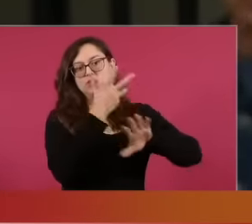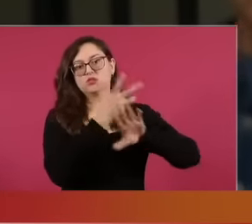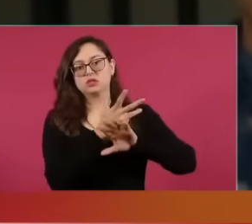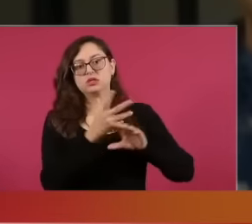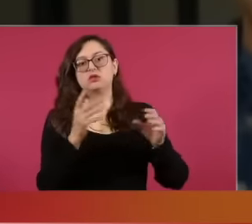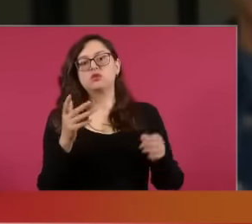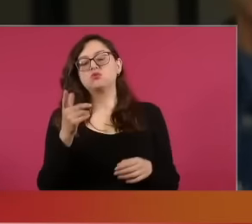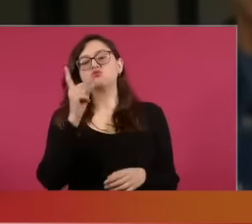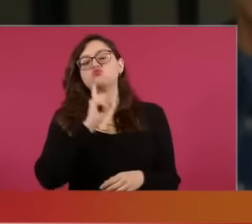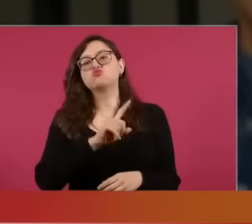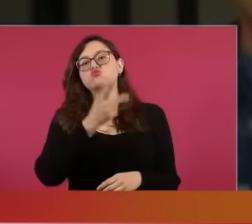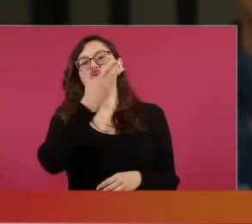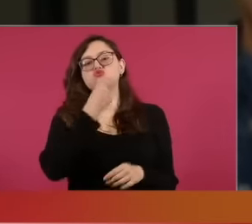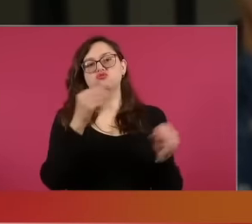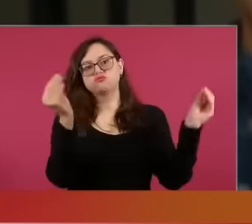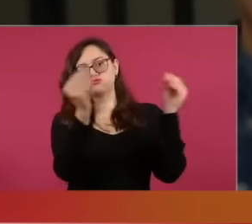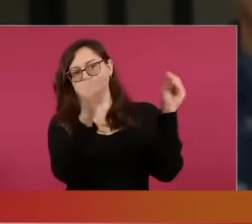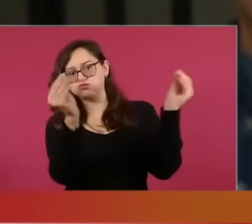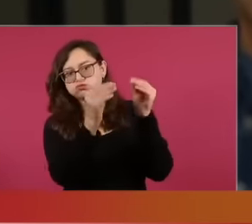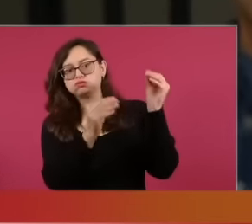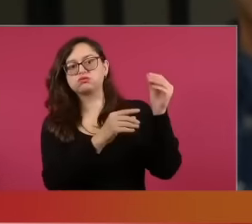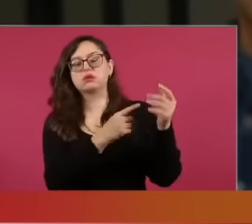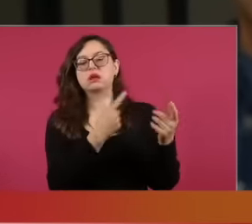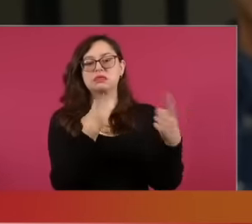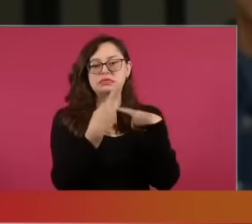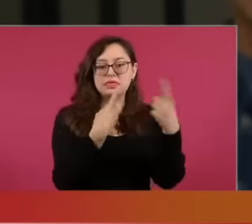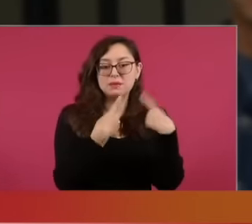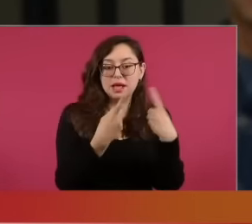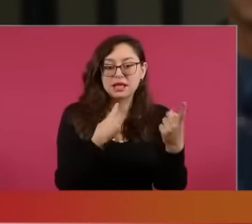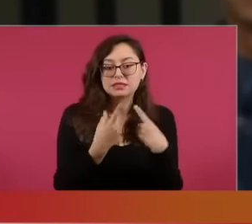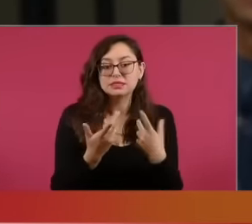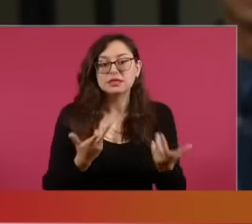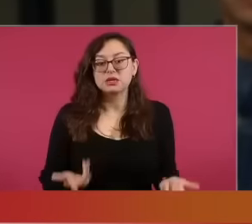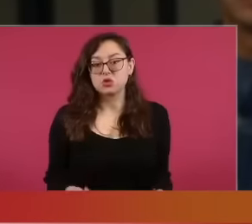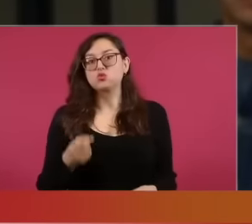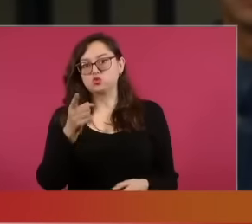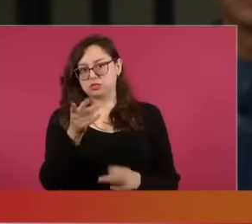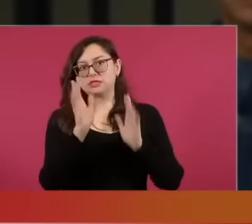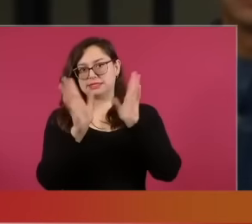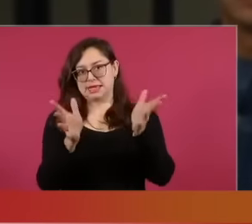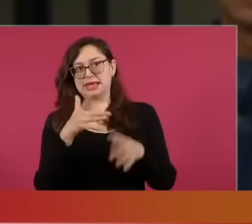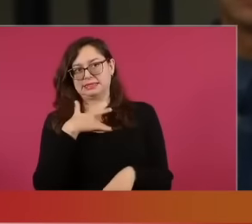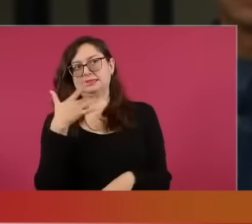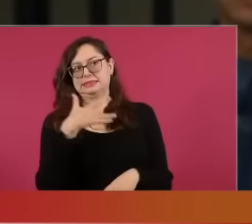United States between Donald Trump and Camala Harris already advanced one of his impressions eh in